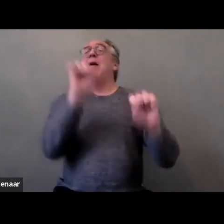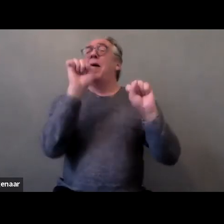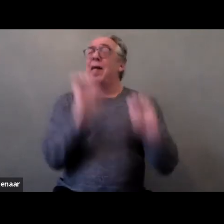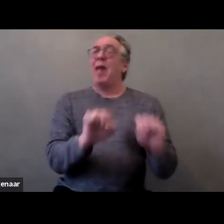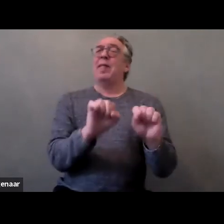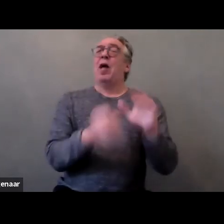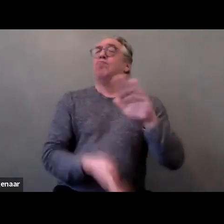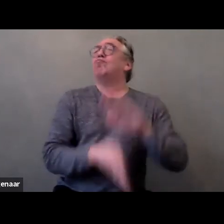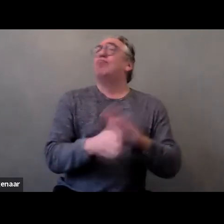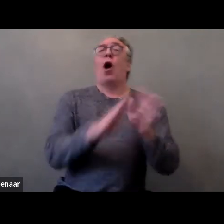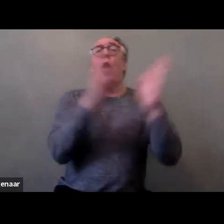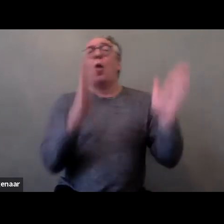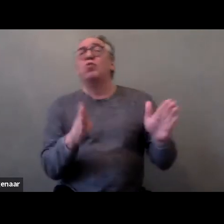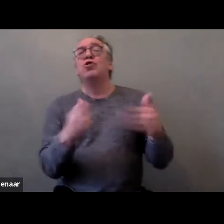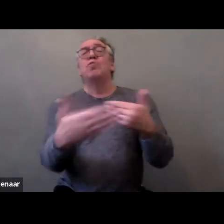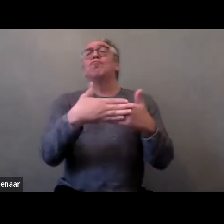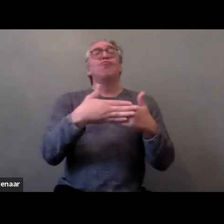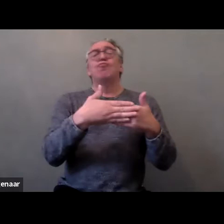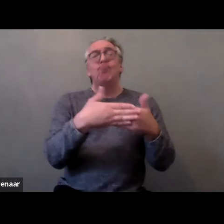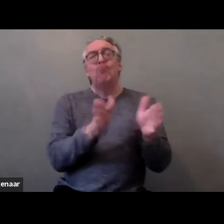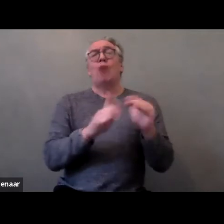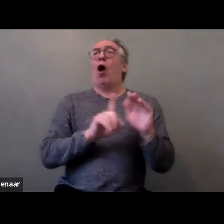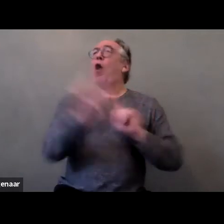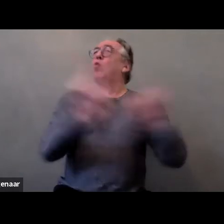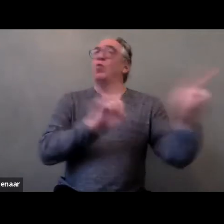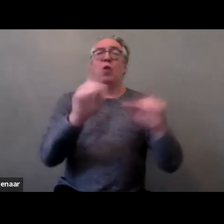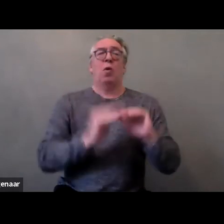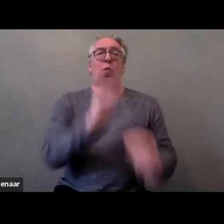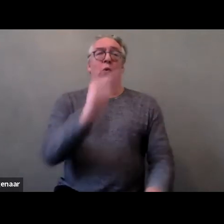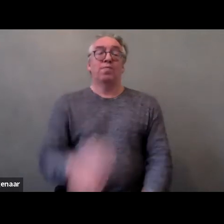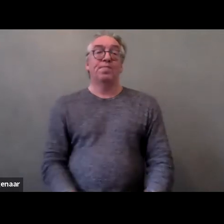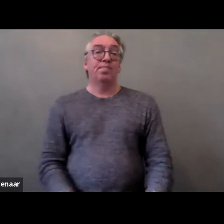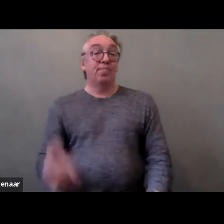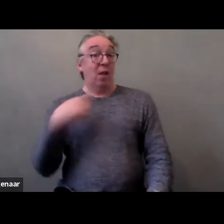Now, we saw in the hotline that calls were diminished during the lockdown,